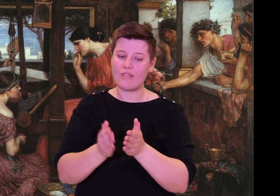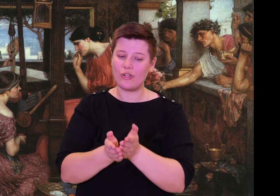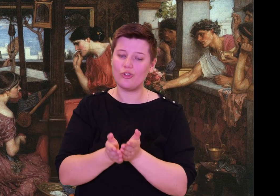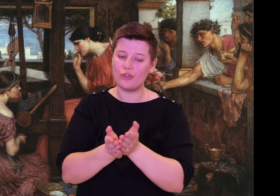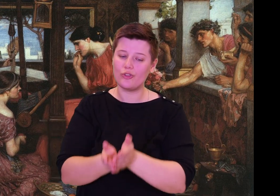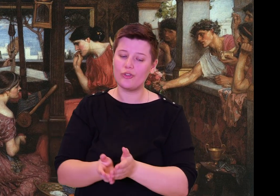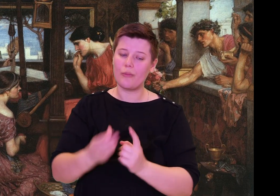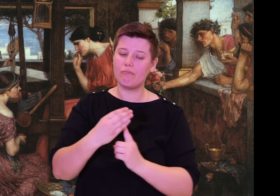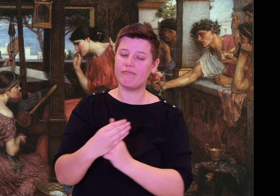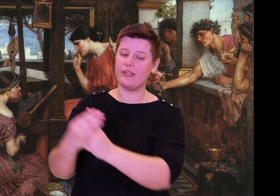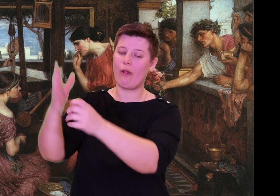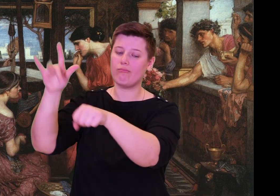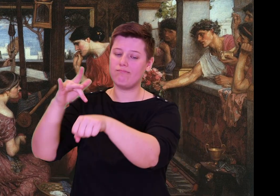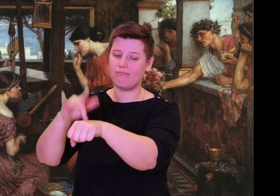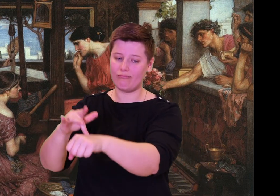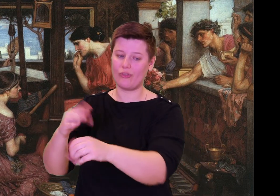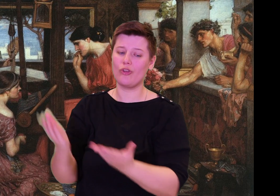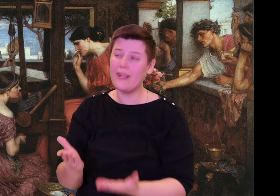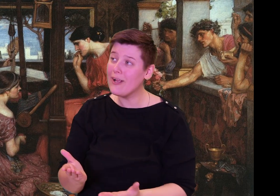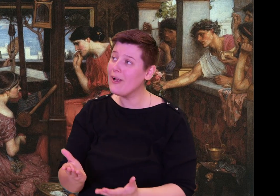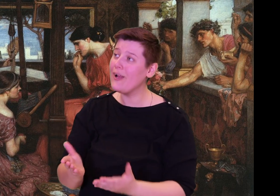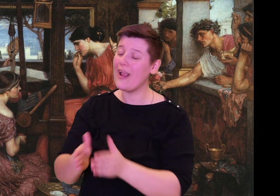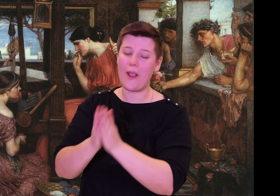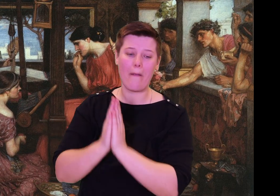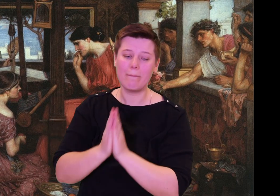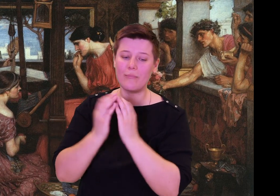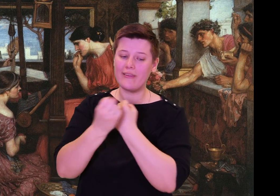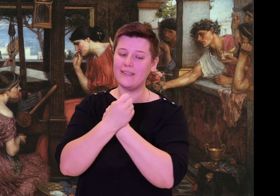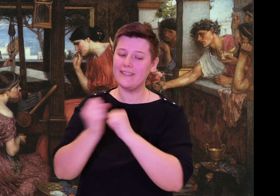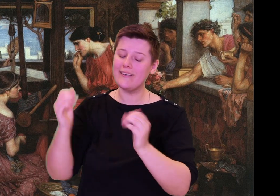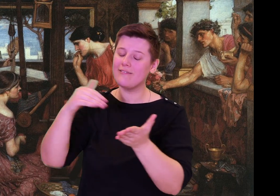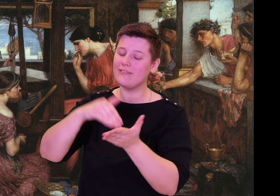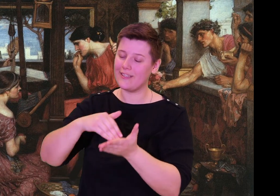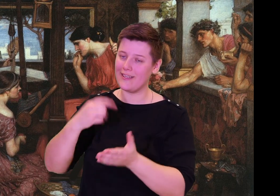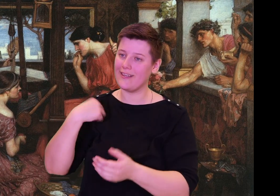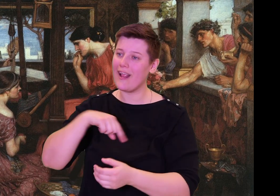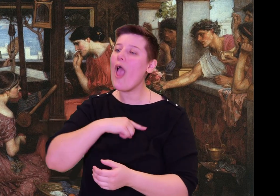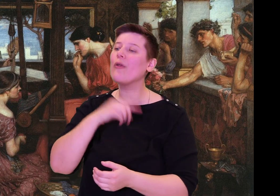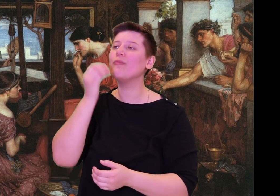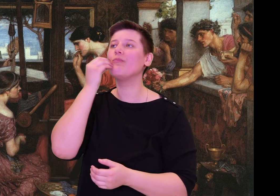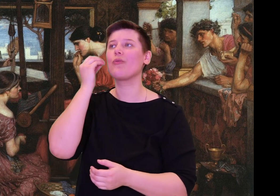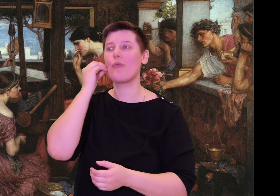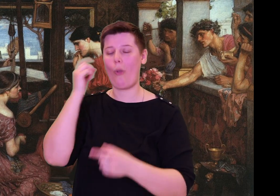Nestor and his sons, and grant gifts to the Pylians, as recompense for this fine